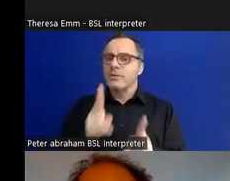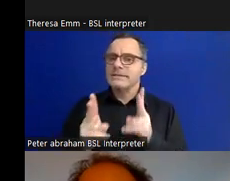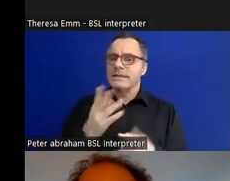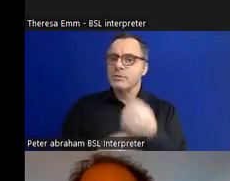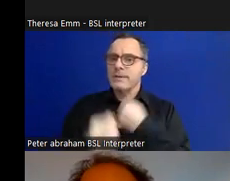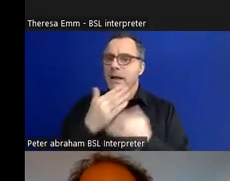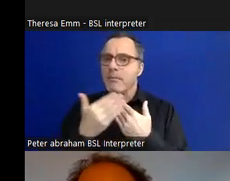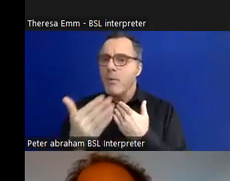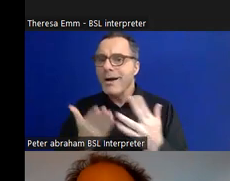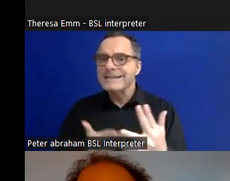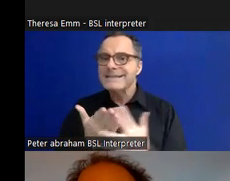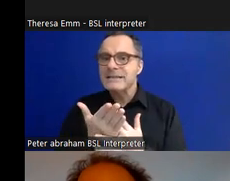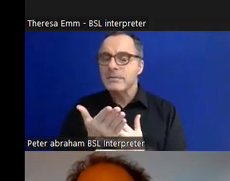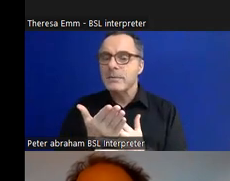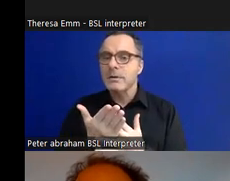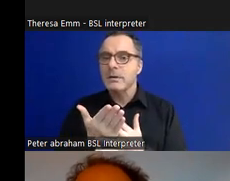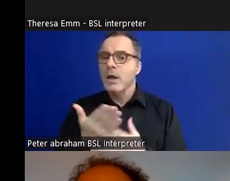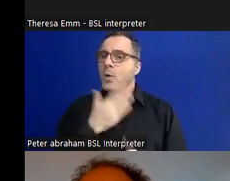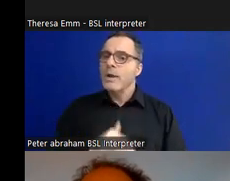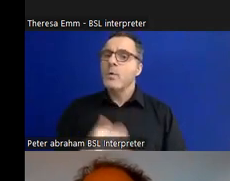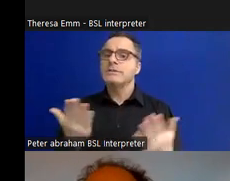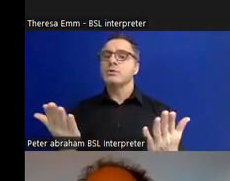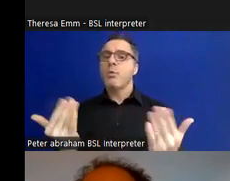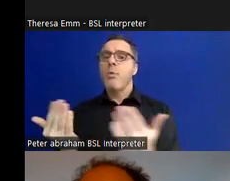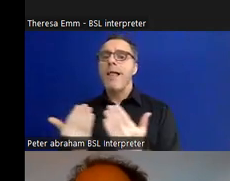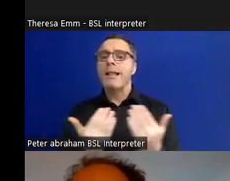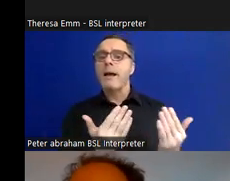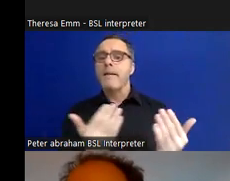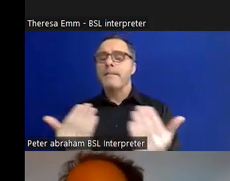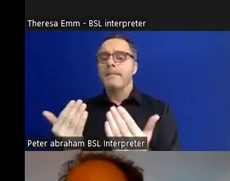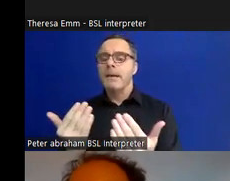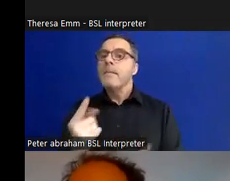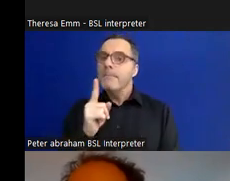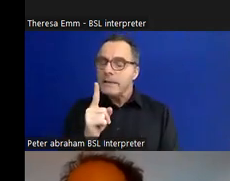as an organization, to be a welcoming space, so we can then get it right when we change how